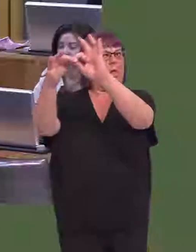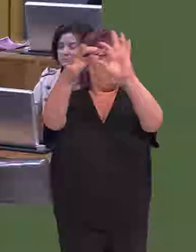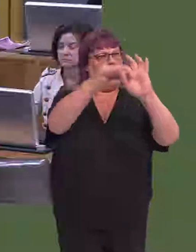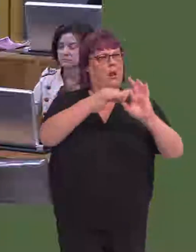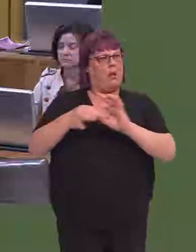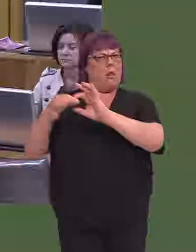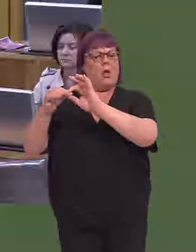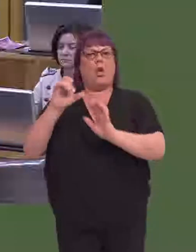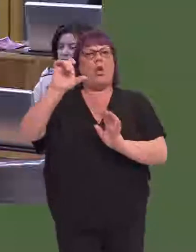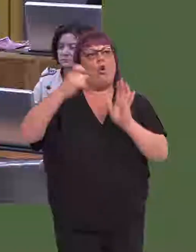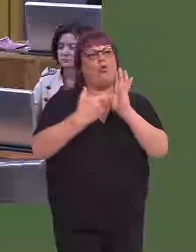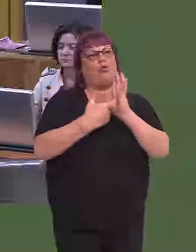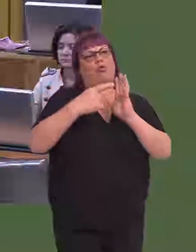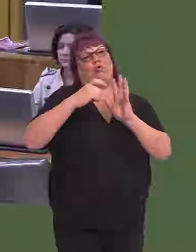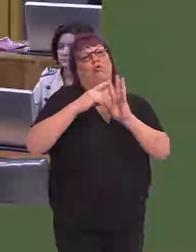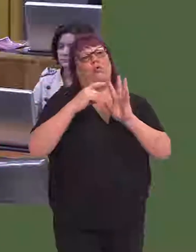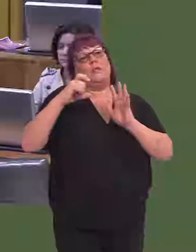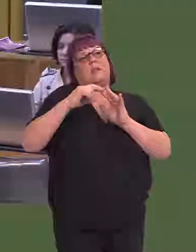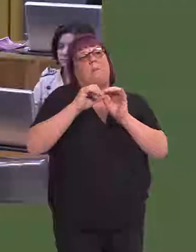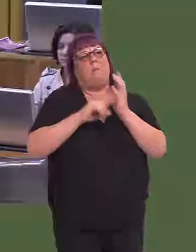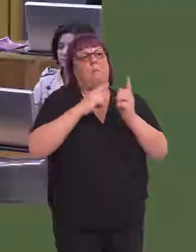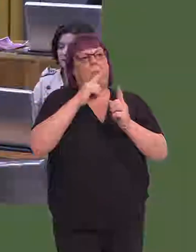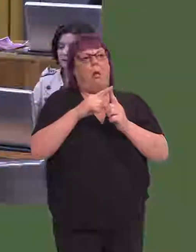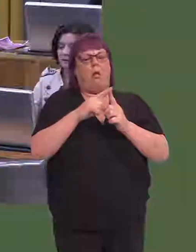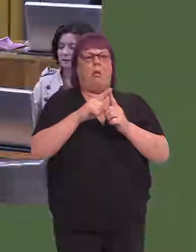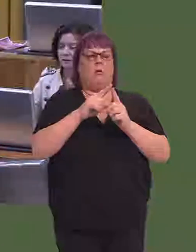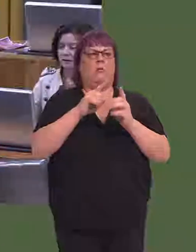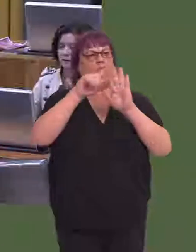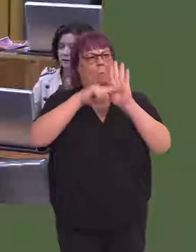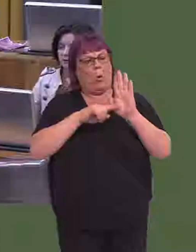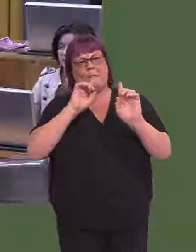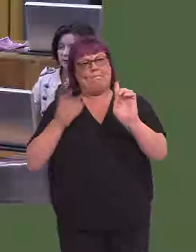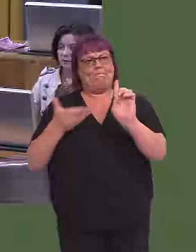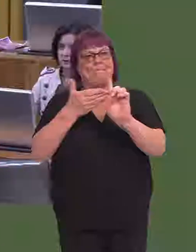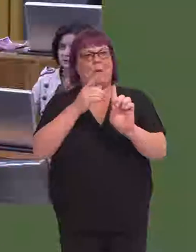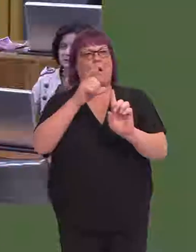So, the centrepiece of the 'Crucible' report is regenerating Cyfarthfa castle, but there